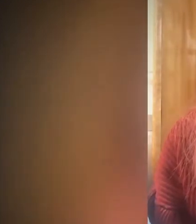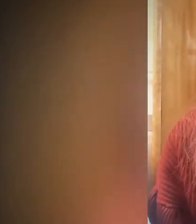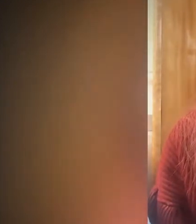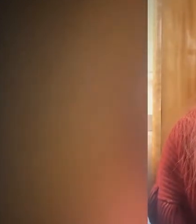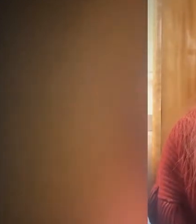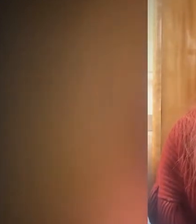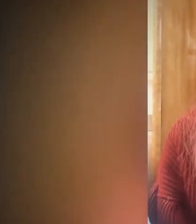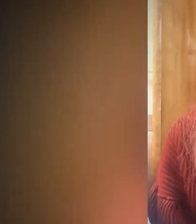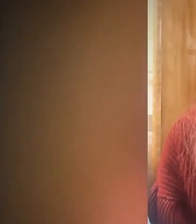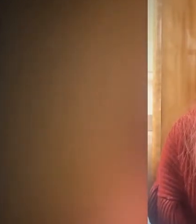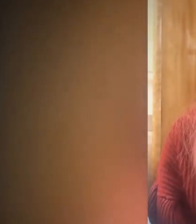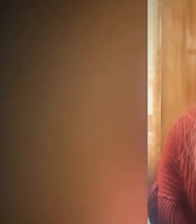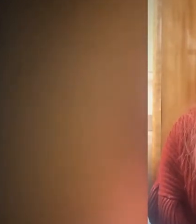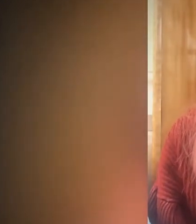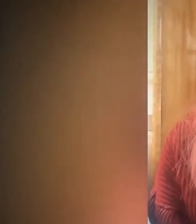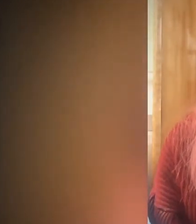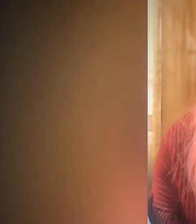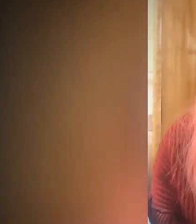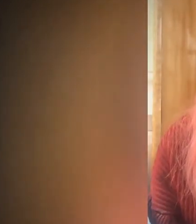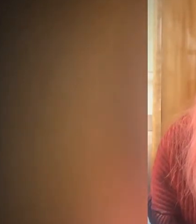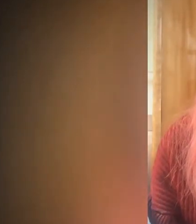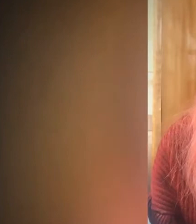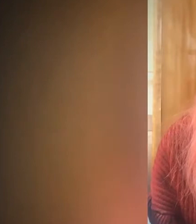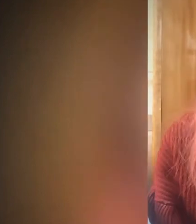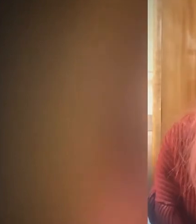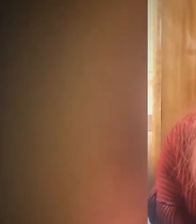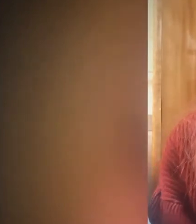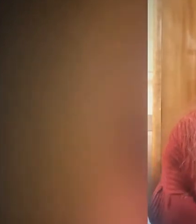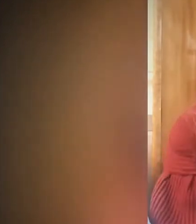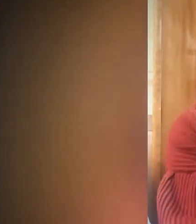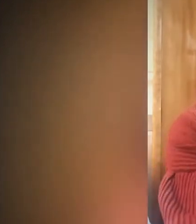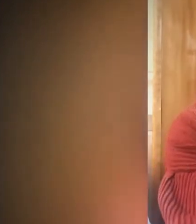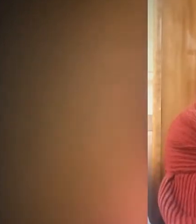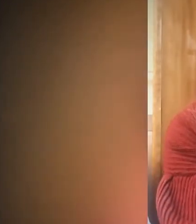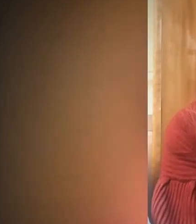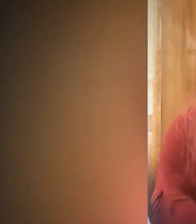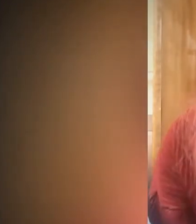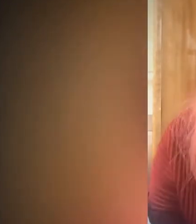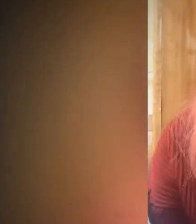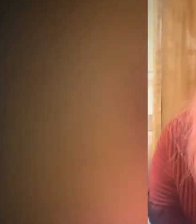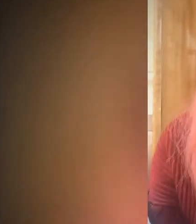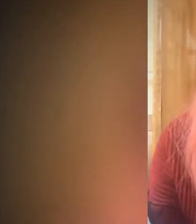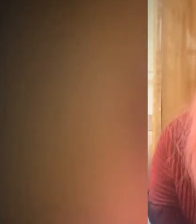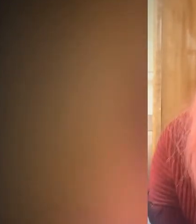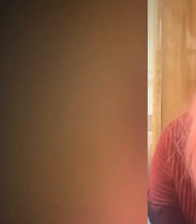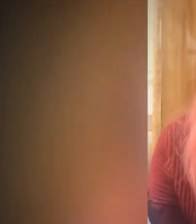not only because of the great expectations with which we are regarded but also because I deeply know